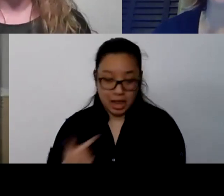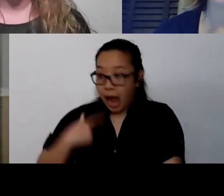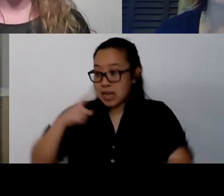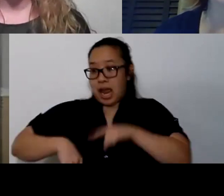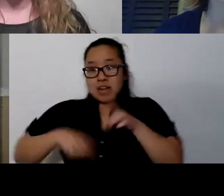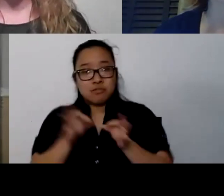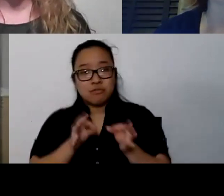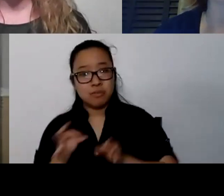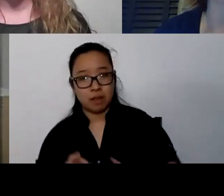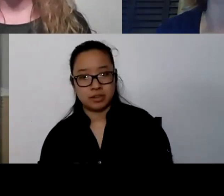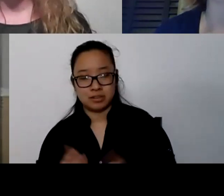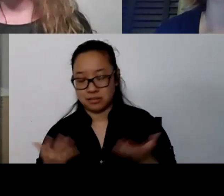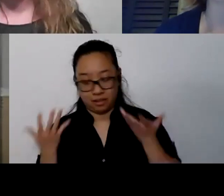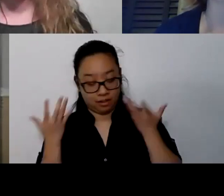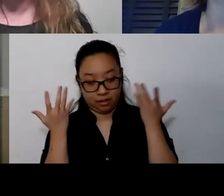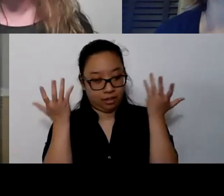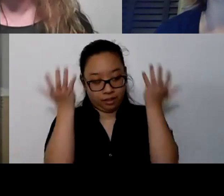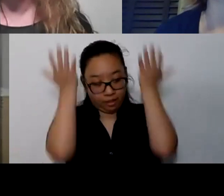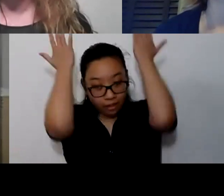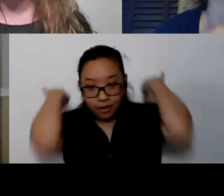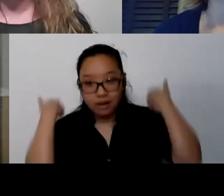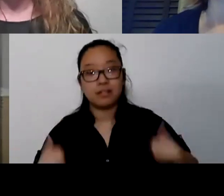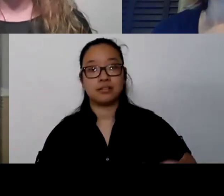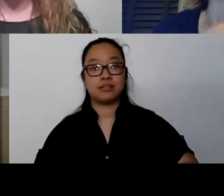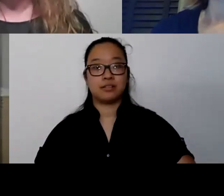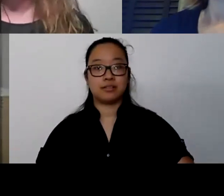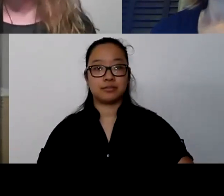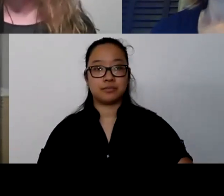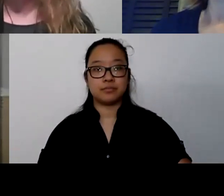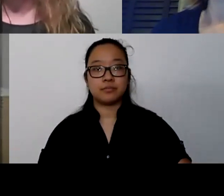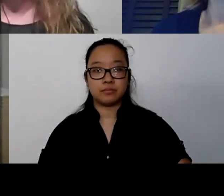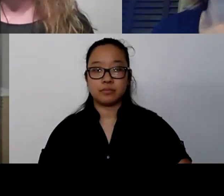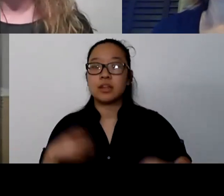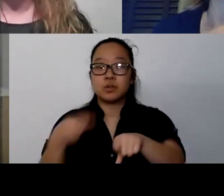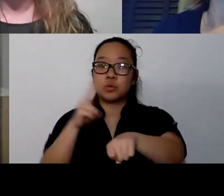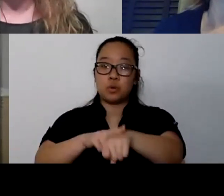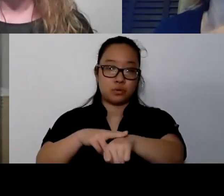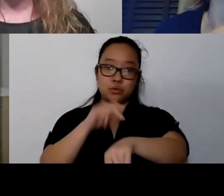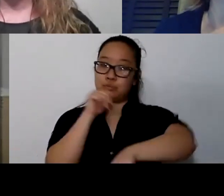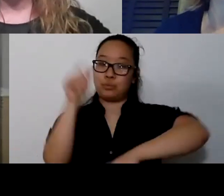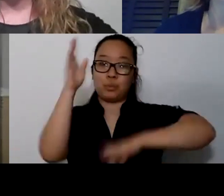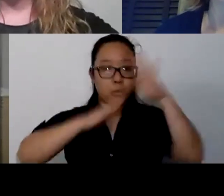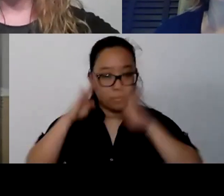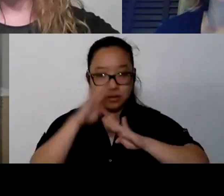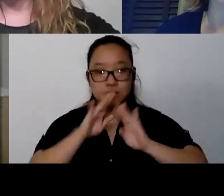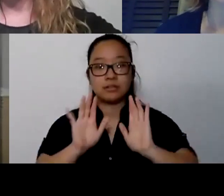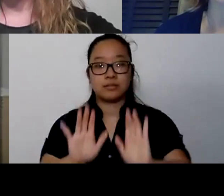This is overwhelming. It is normal. And these are some things that you...